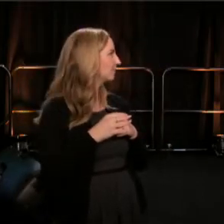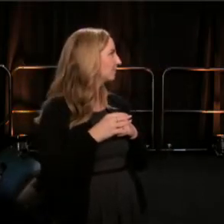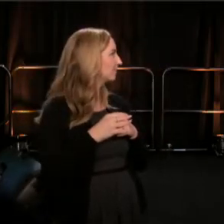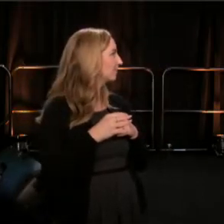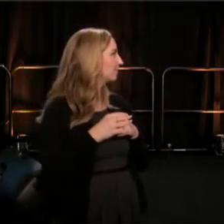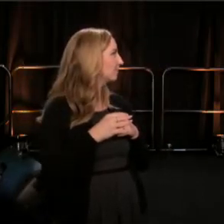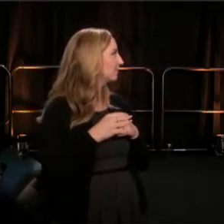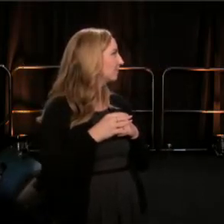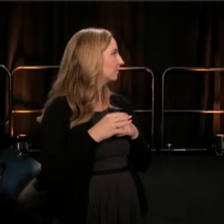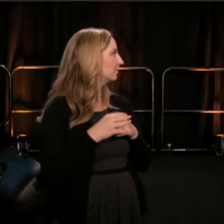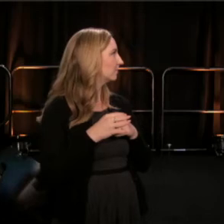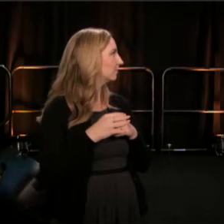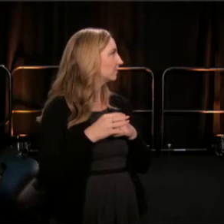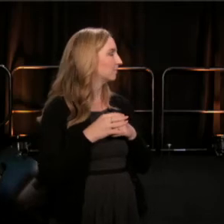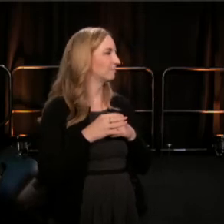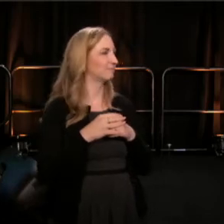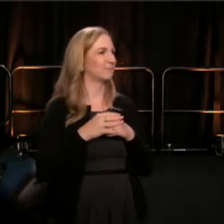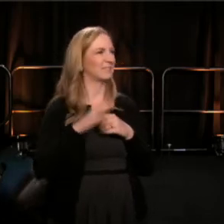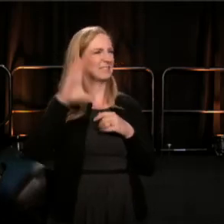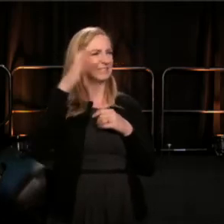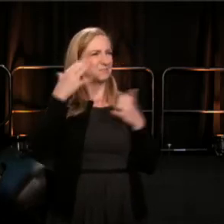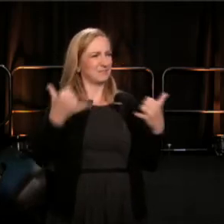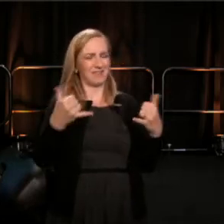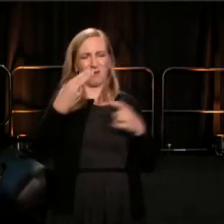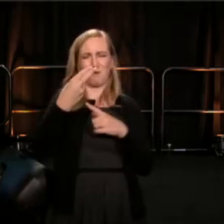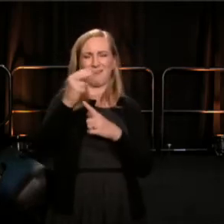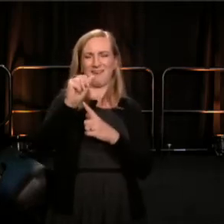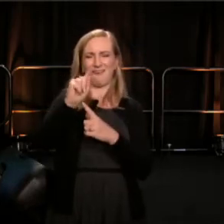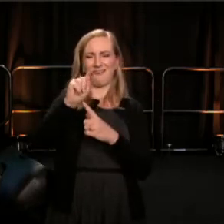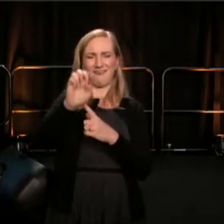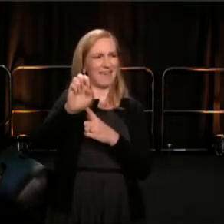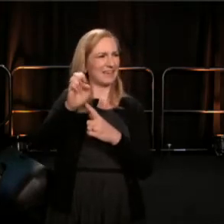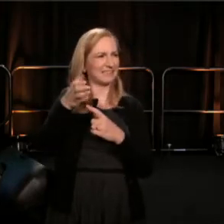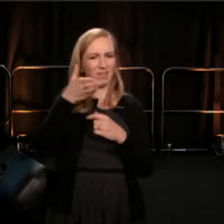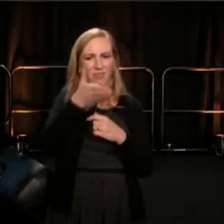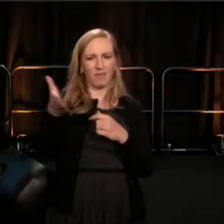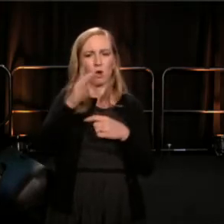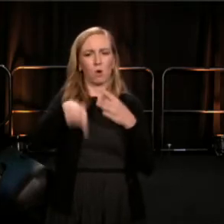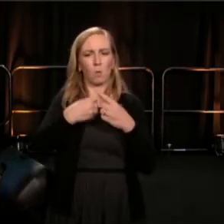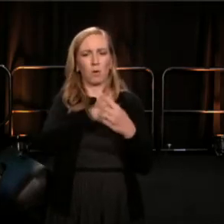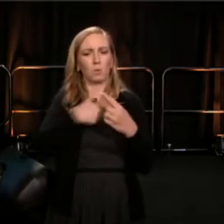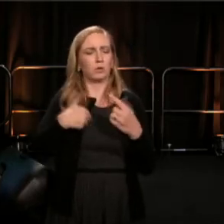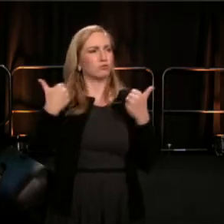In the time where hate seeks out the places where we gather to celebrate life and love,